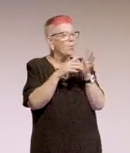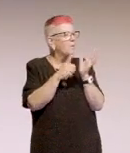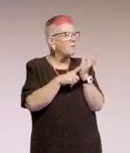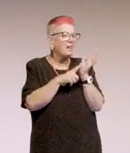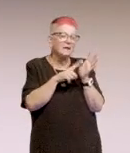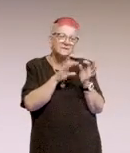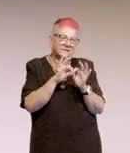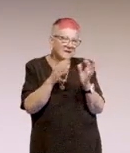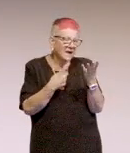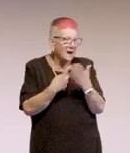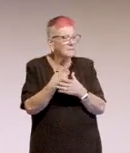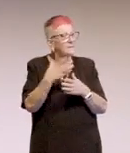So we need to have a willingness, they need to have a willingness